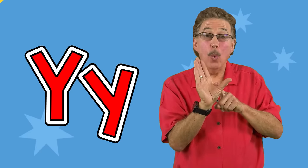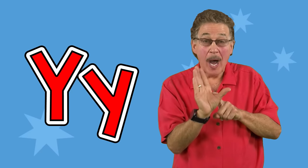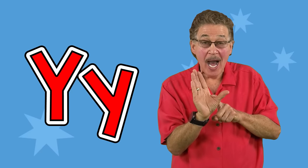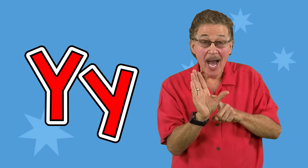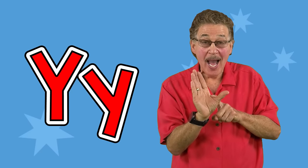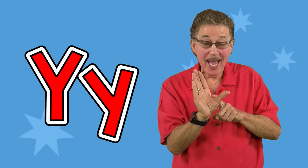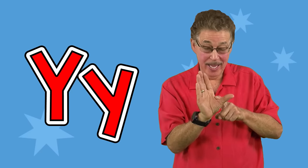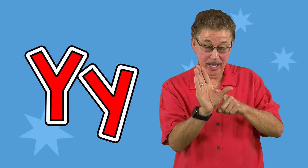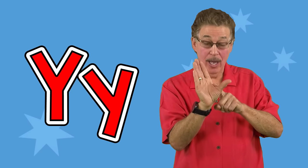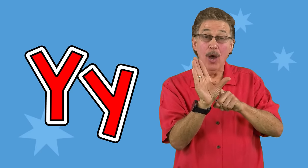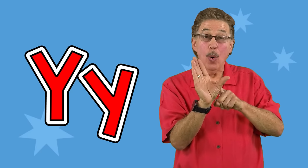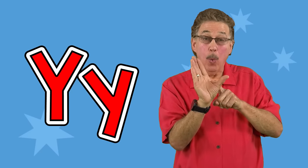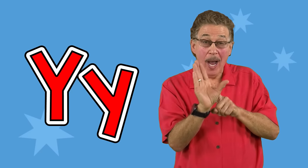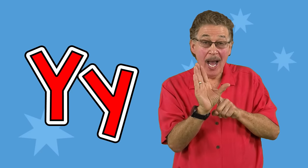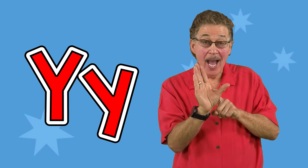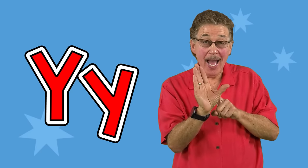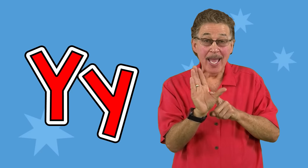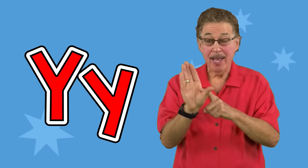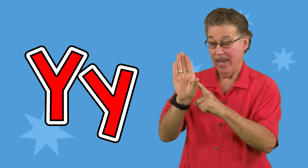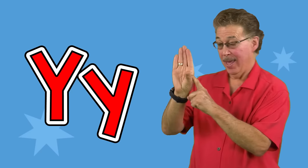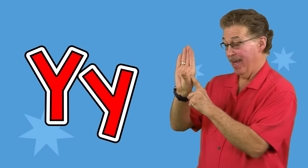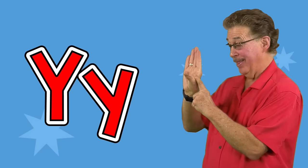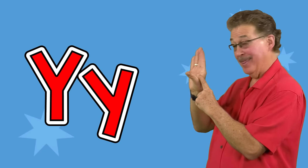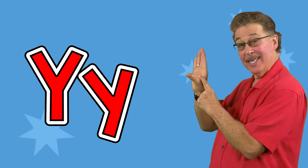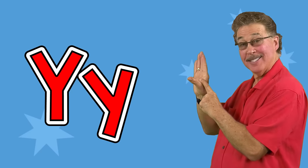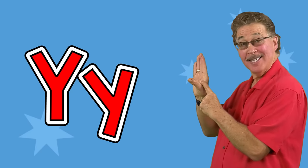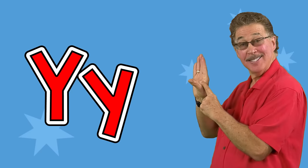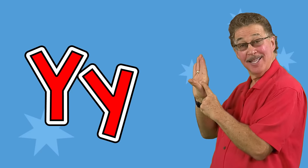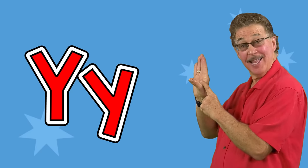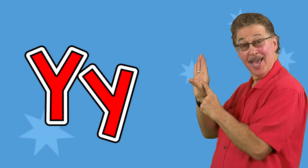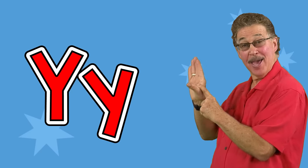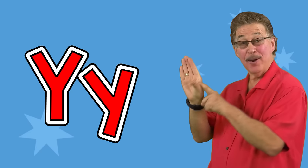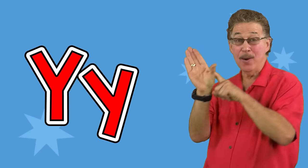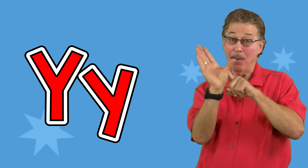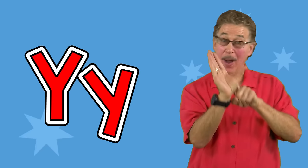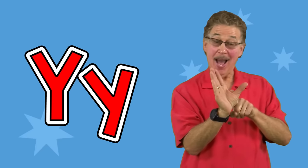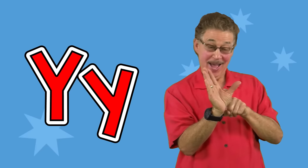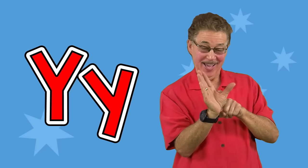Y, y, this is the letter y